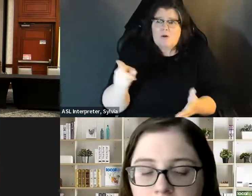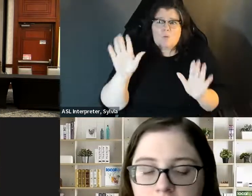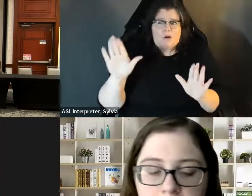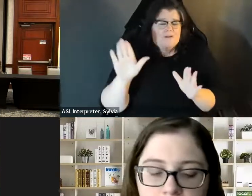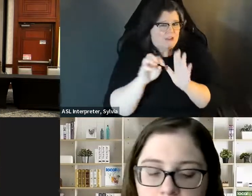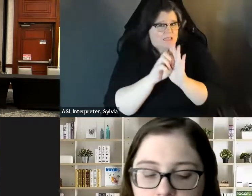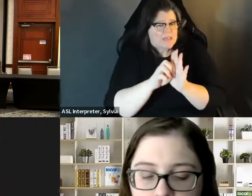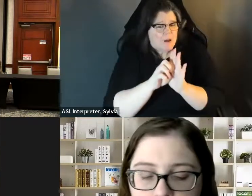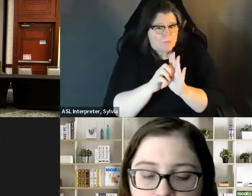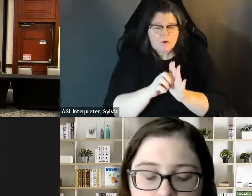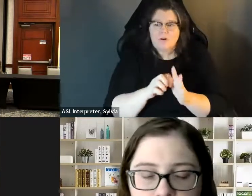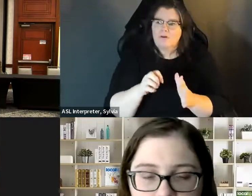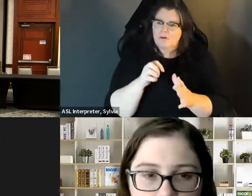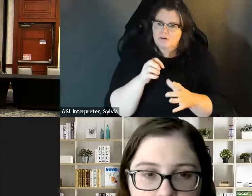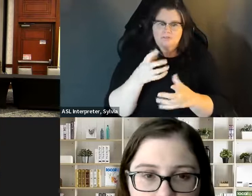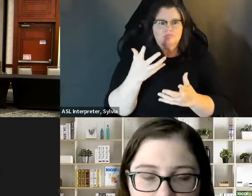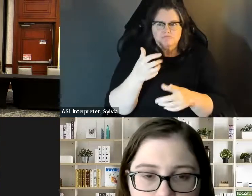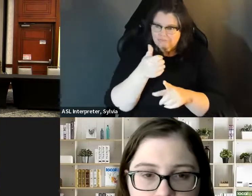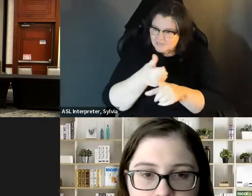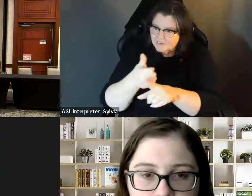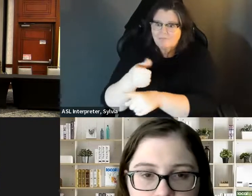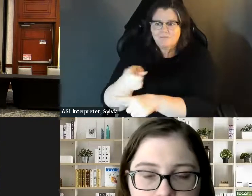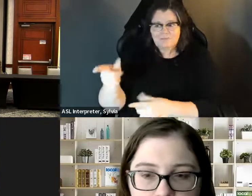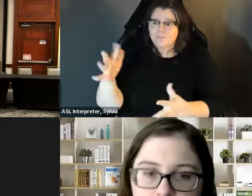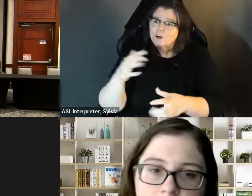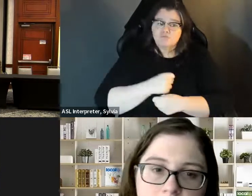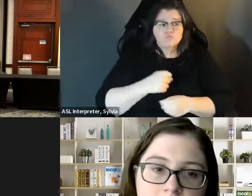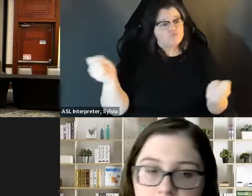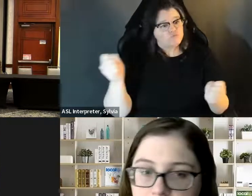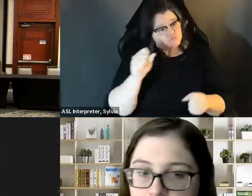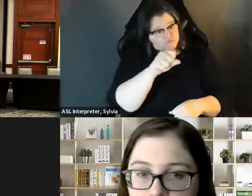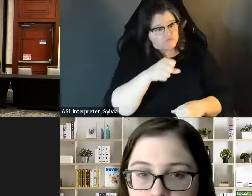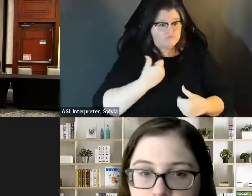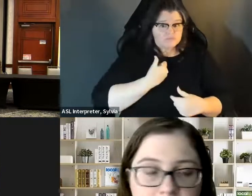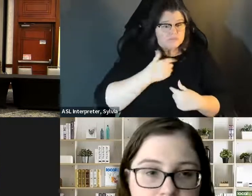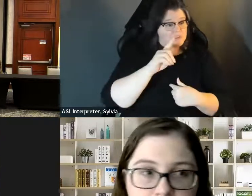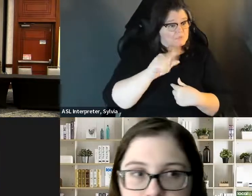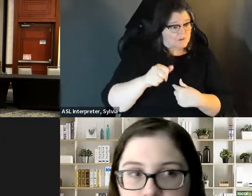We have so many people who have run for office and served in an elected office with a disability. so many people who have run for office and served in And there's more and more who are being open about it. elected office with a disability and there's more